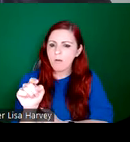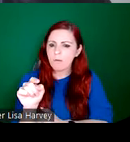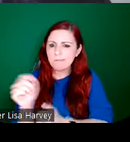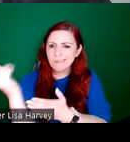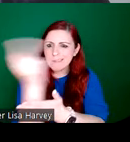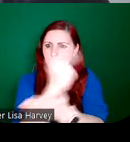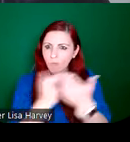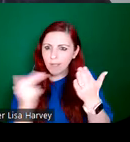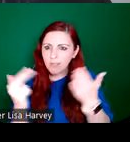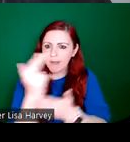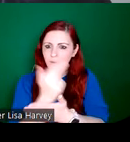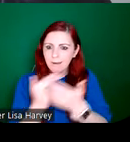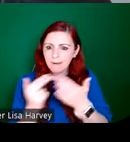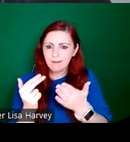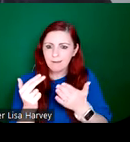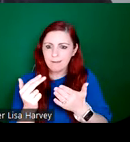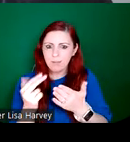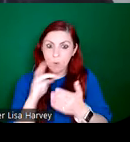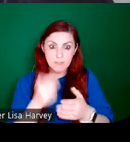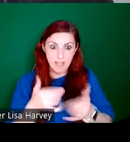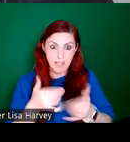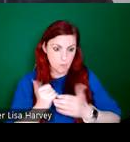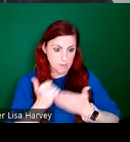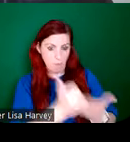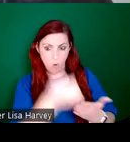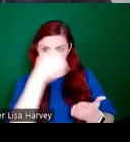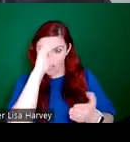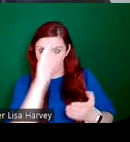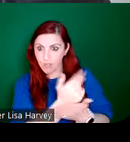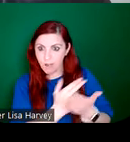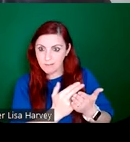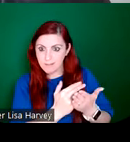cathedral, to support Irish artists. Because in the wake of Catholic